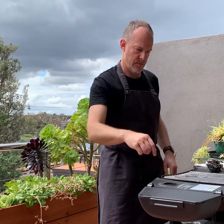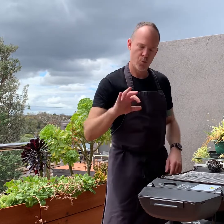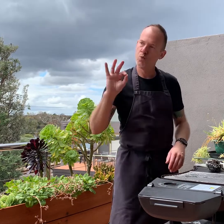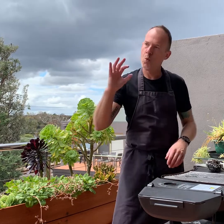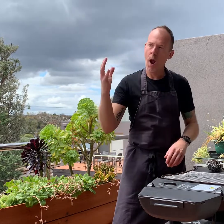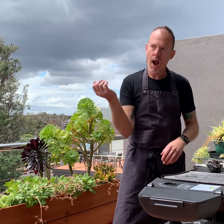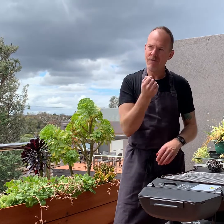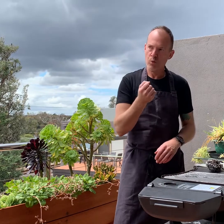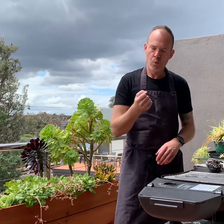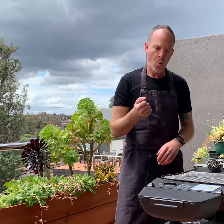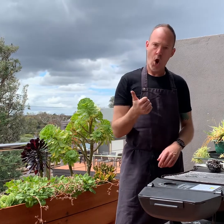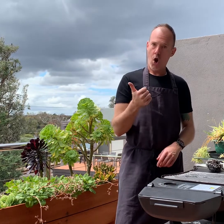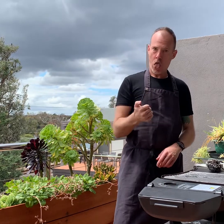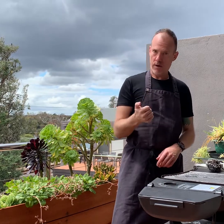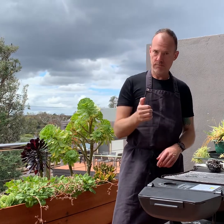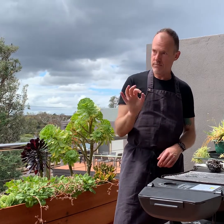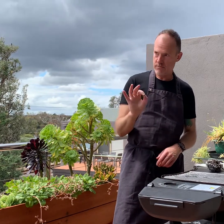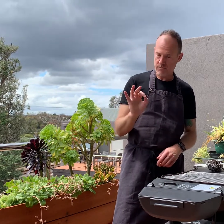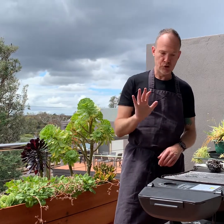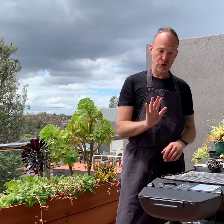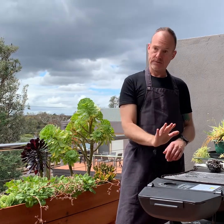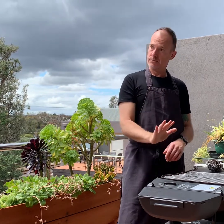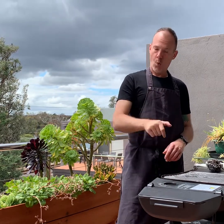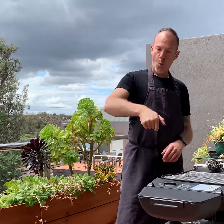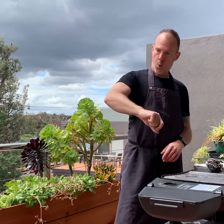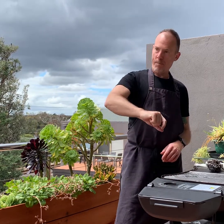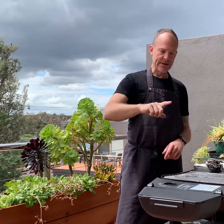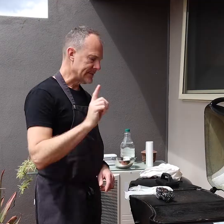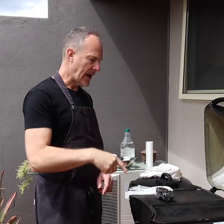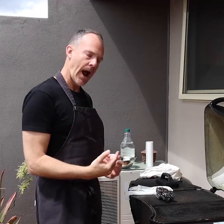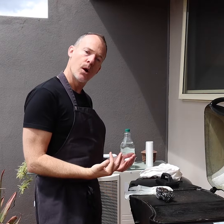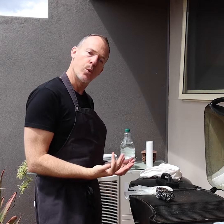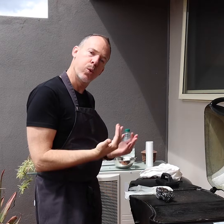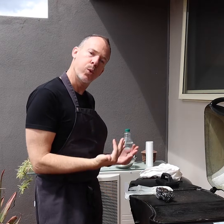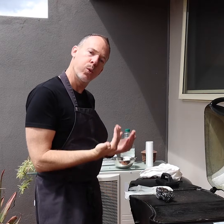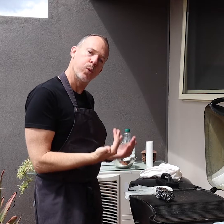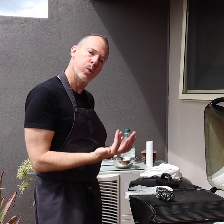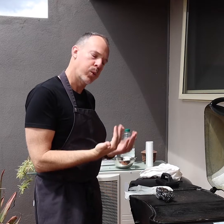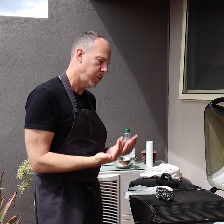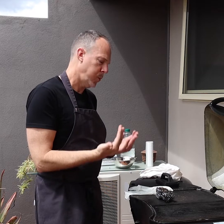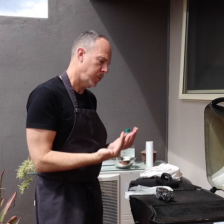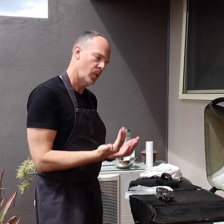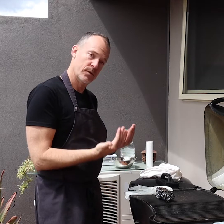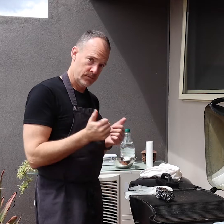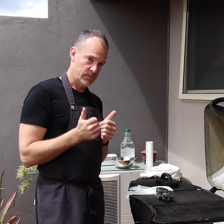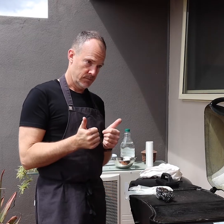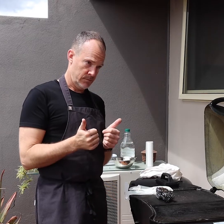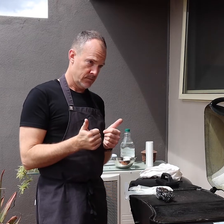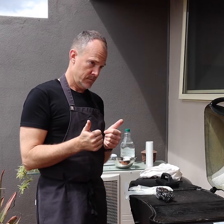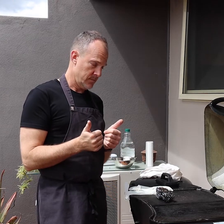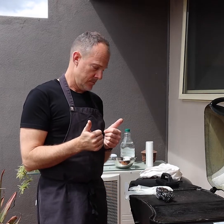You don't need to light it, just get the gas coming through.